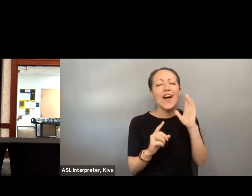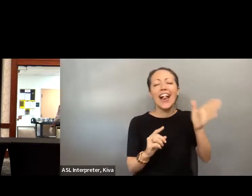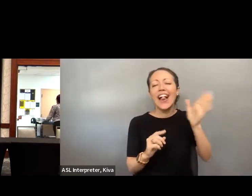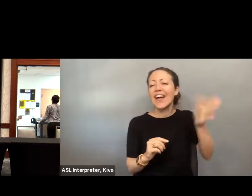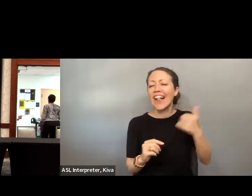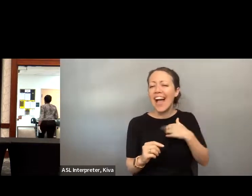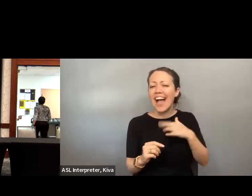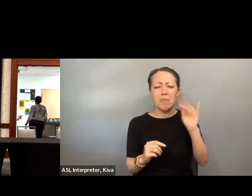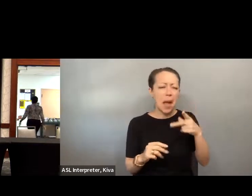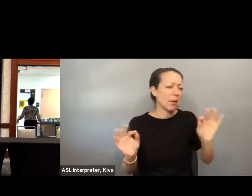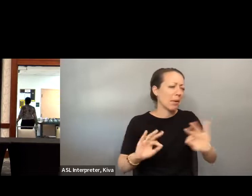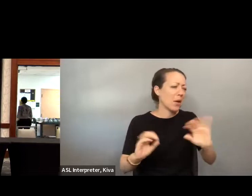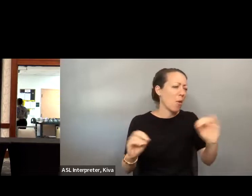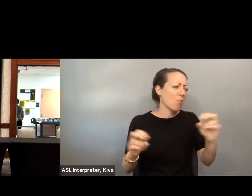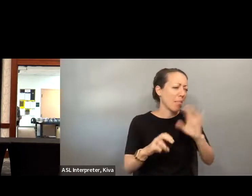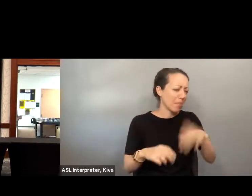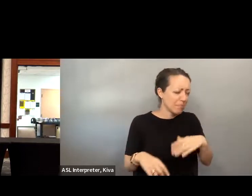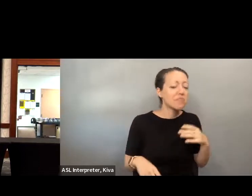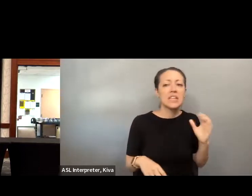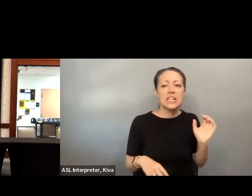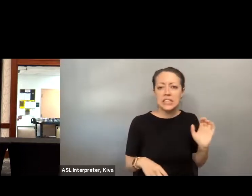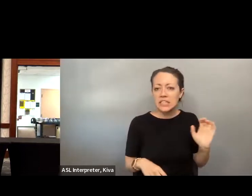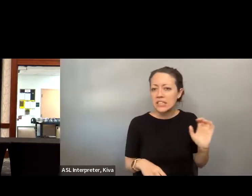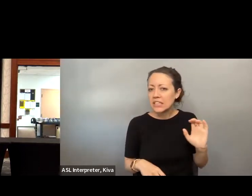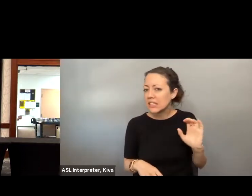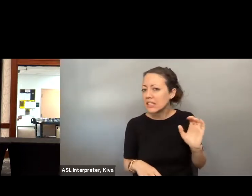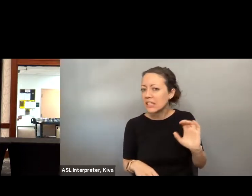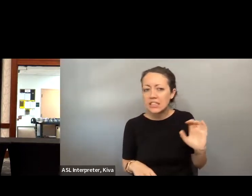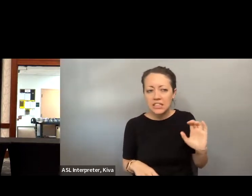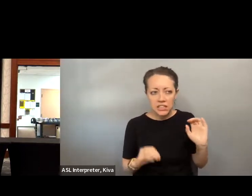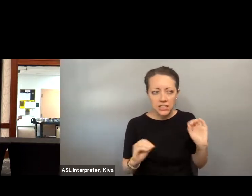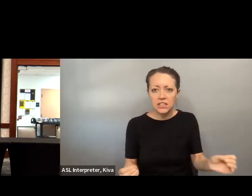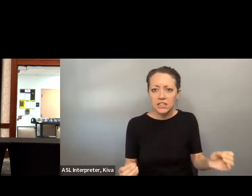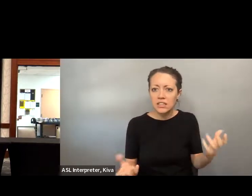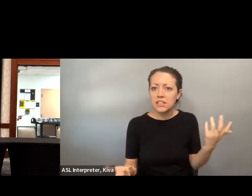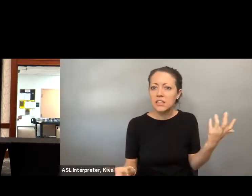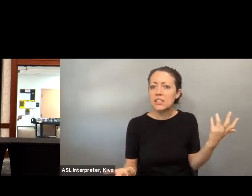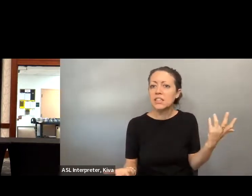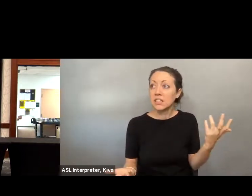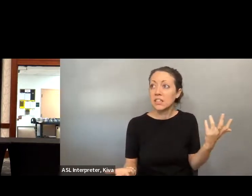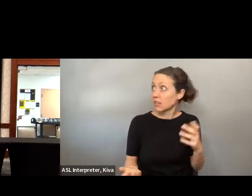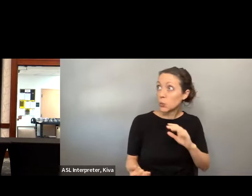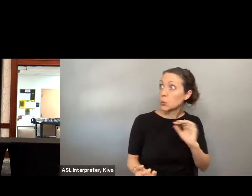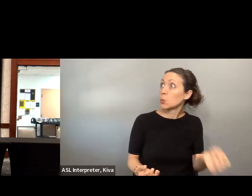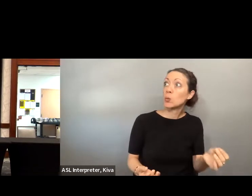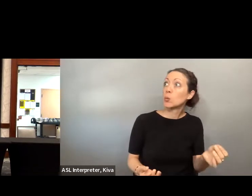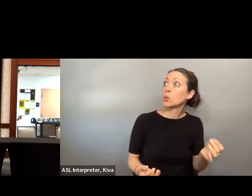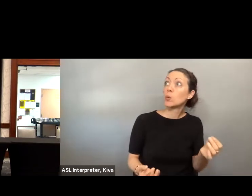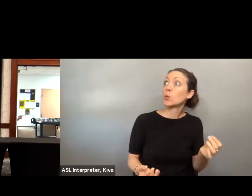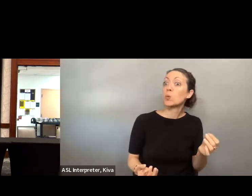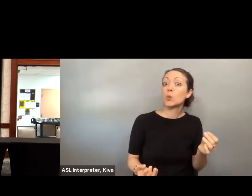must be a way to access the side entrance. My naive or call it optimistic, 18-year